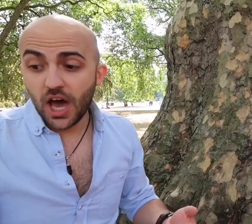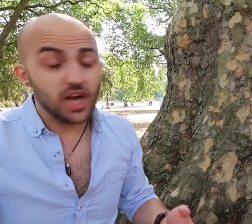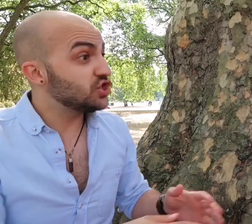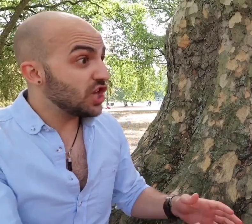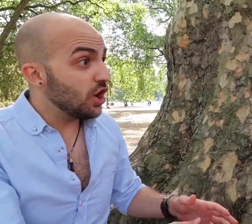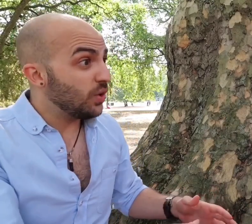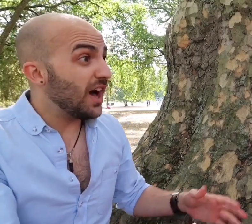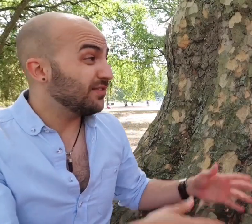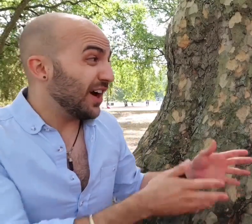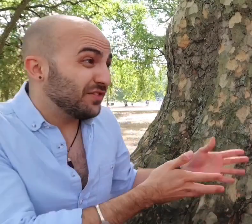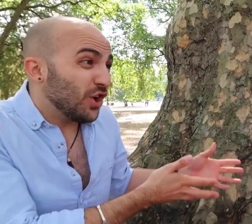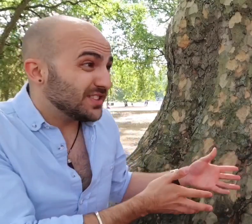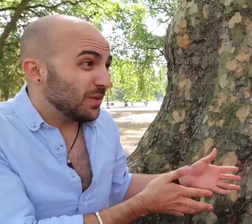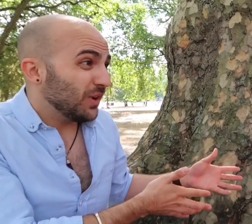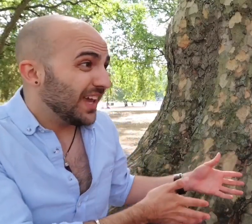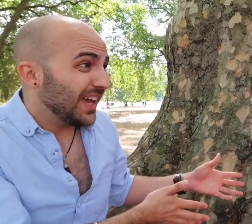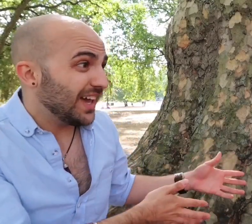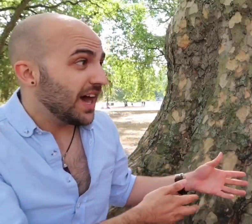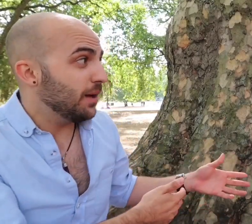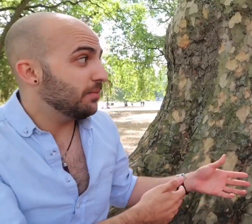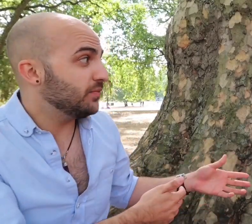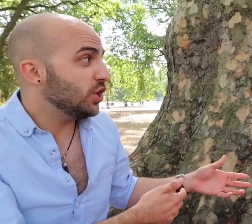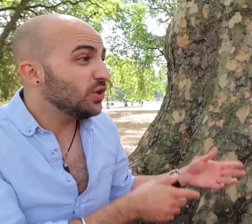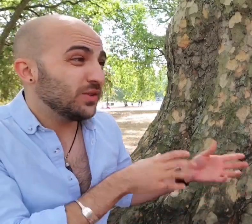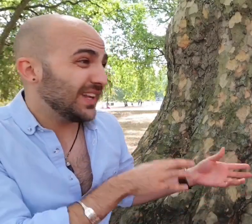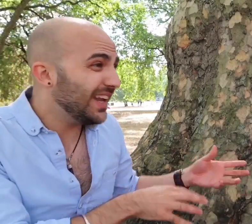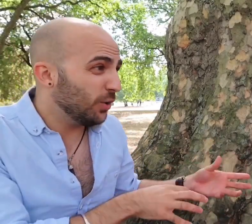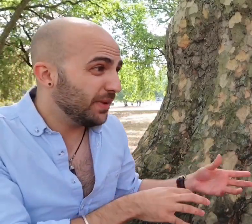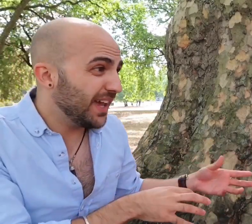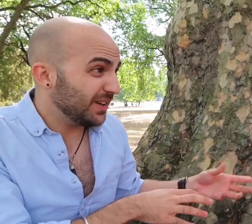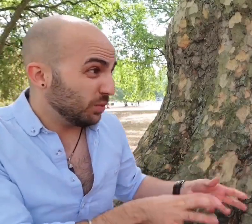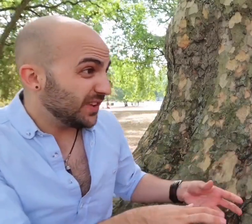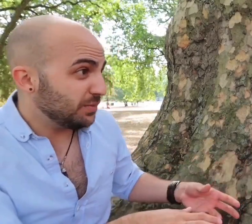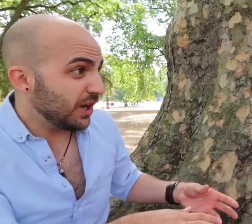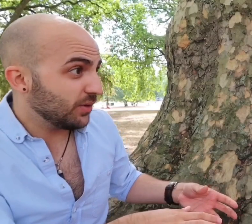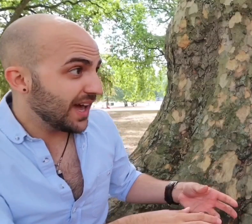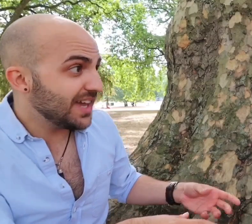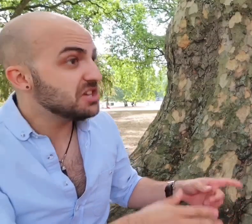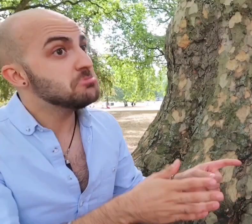"So I've got someone here who knows a little bit would this be okay?"